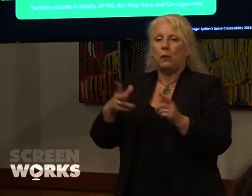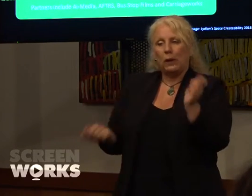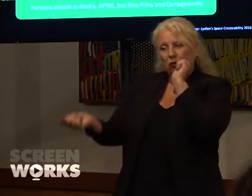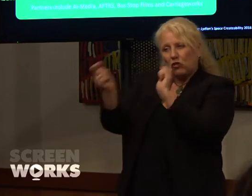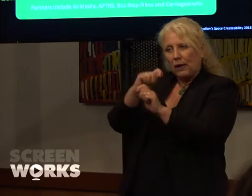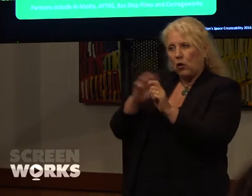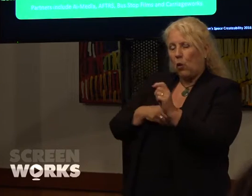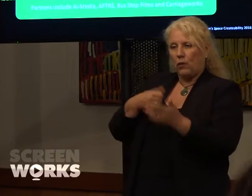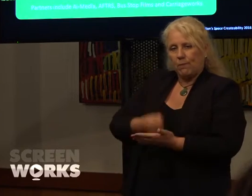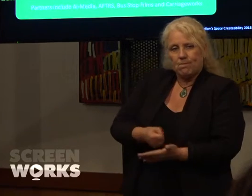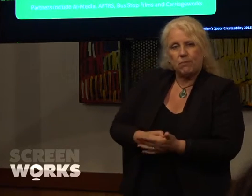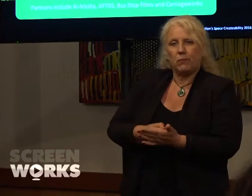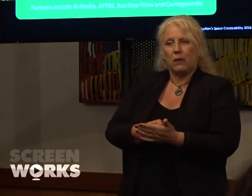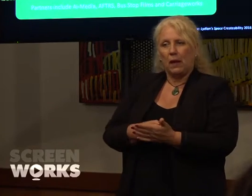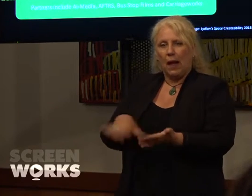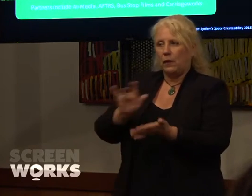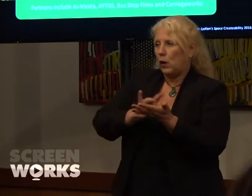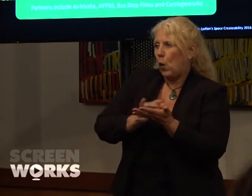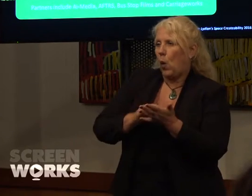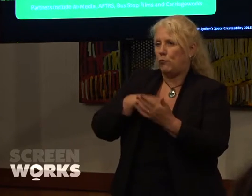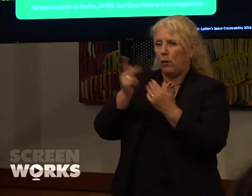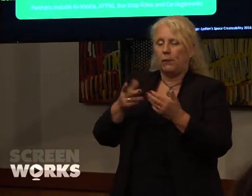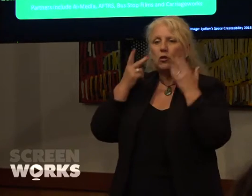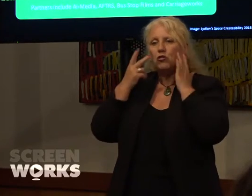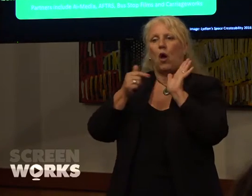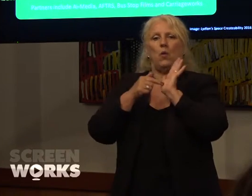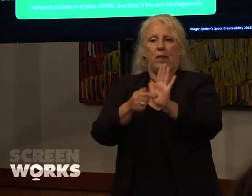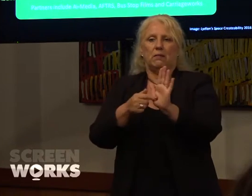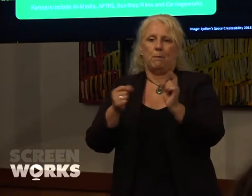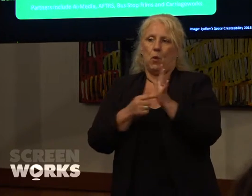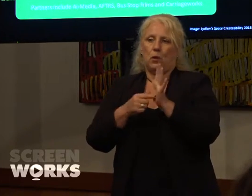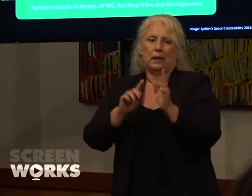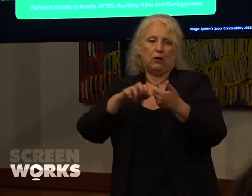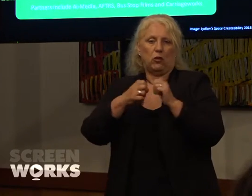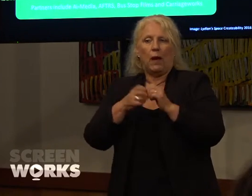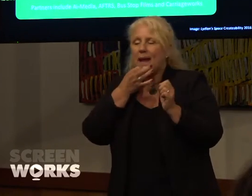fundamental and all our core programs to reflect this important issue. Little by little. All of us together.